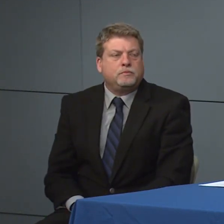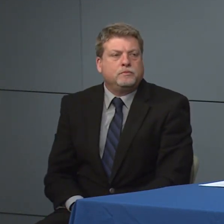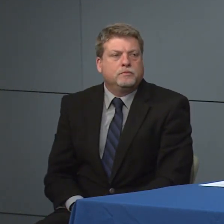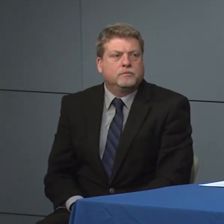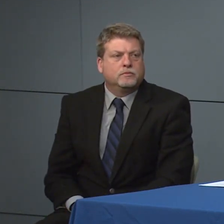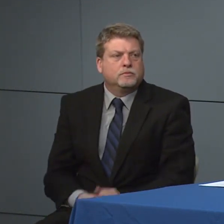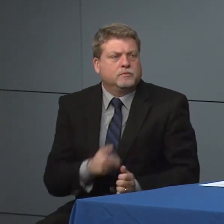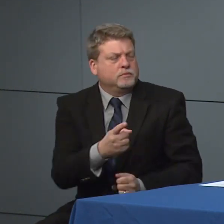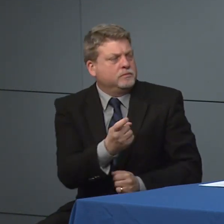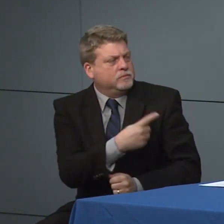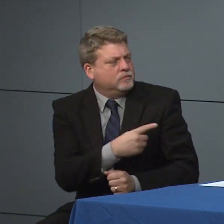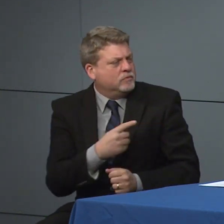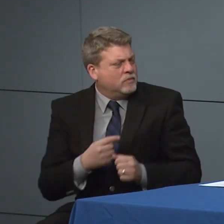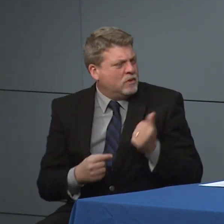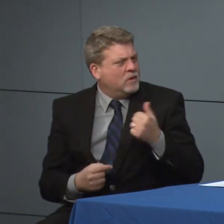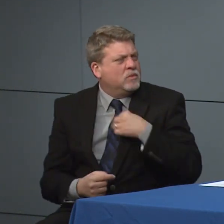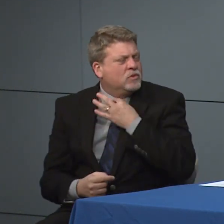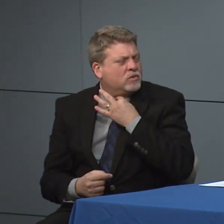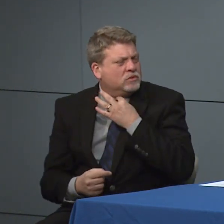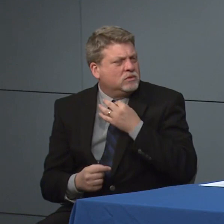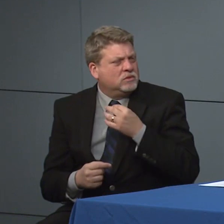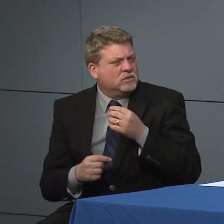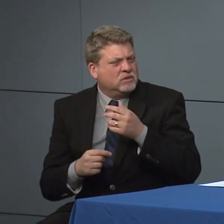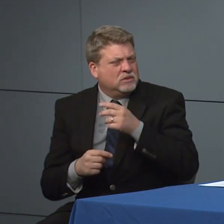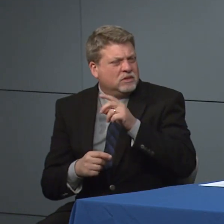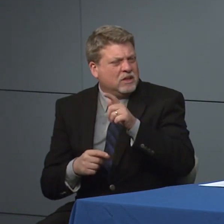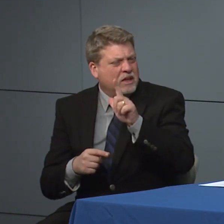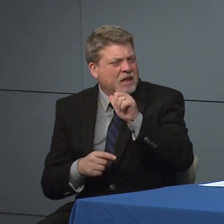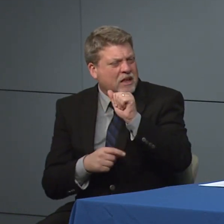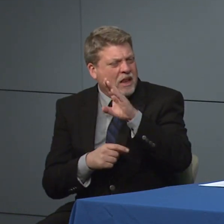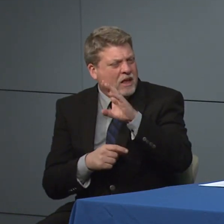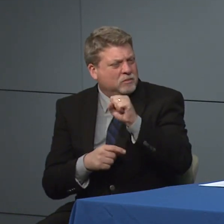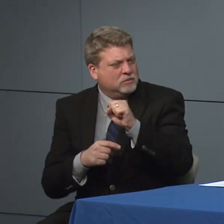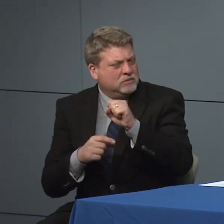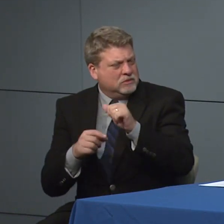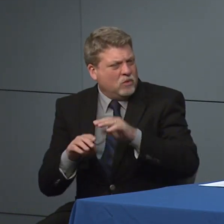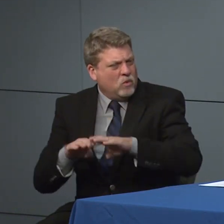When what labs went up and running I I understood that day